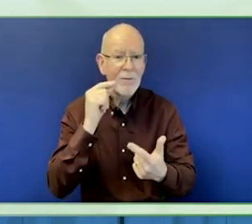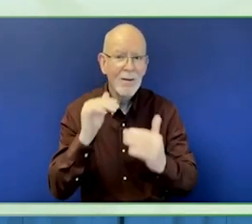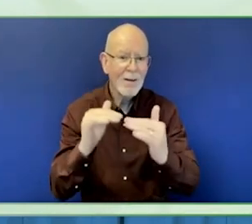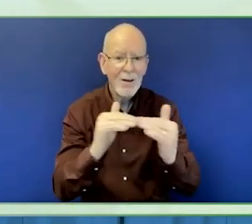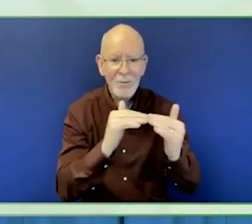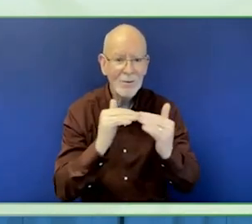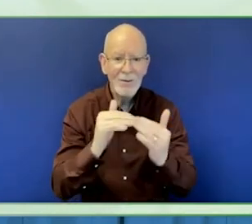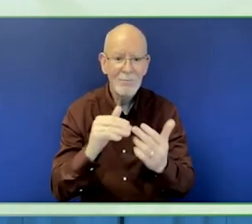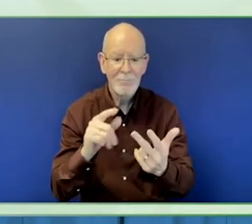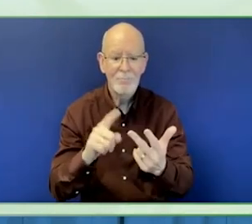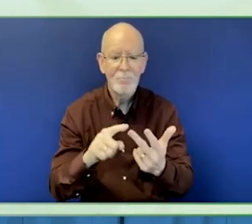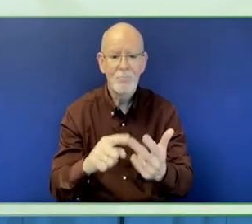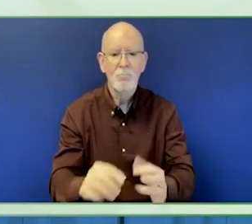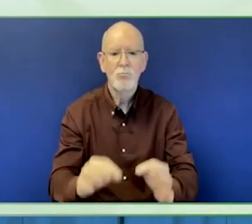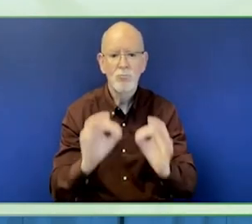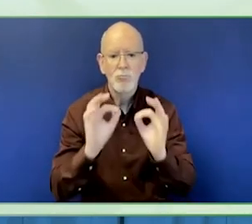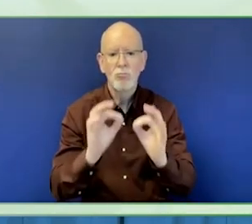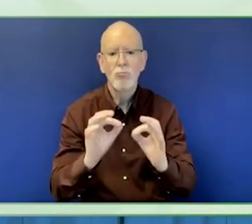average three years duration.